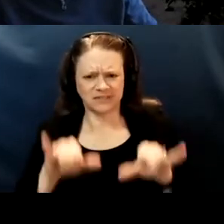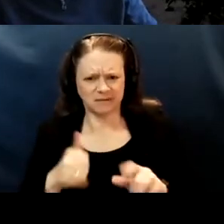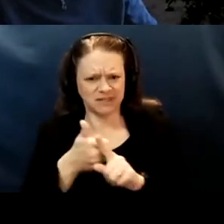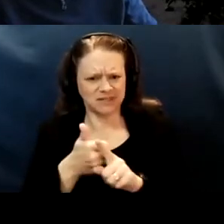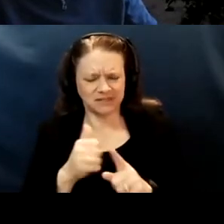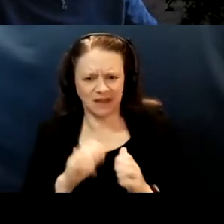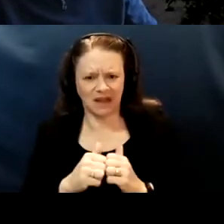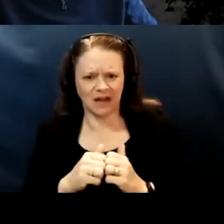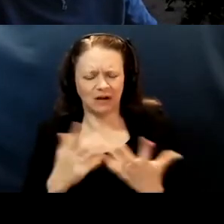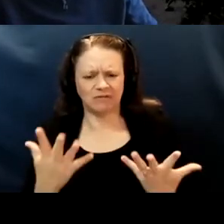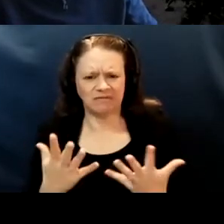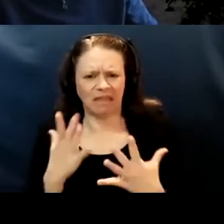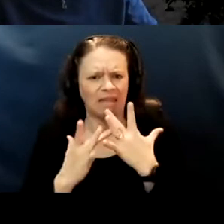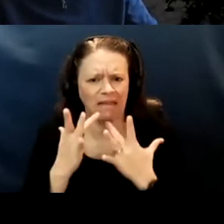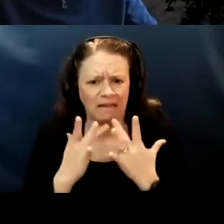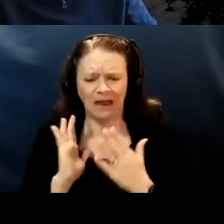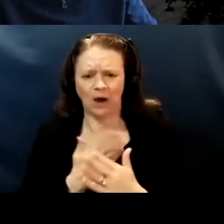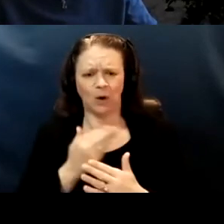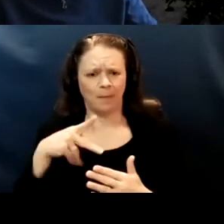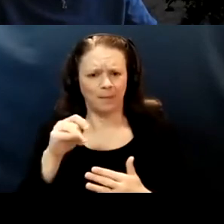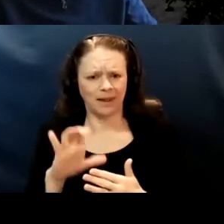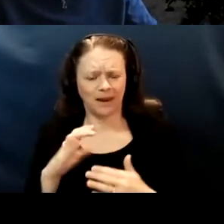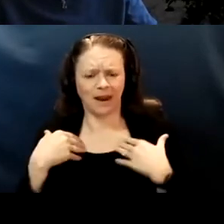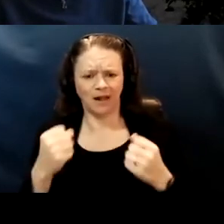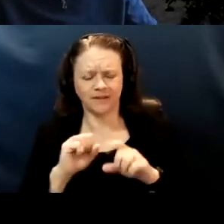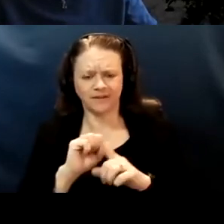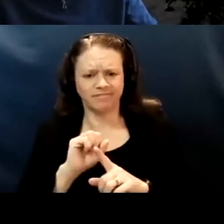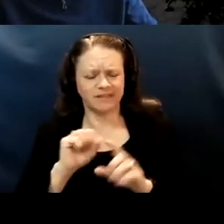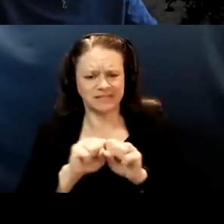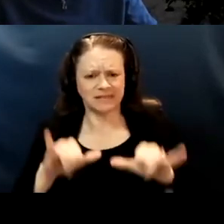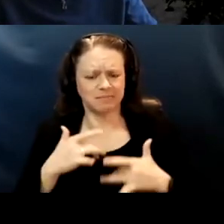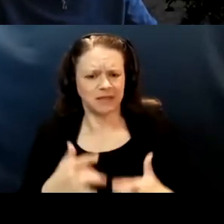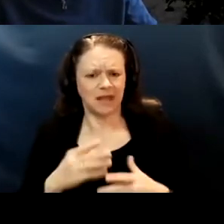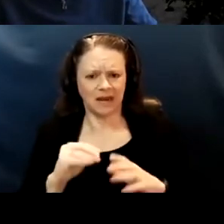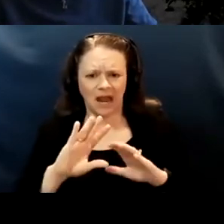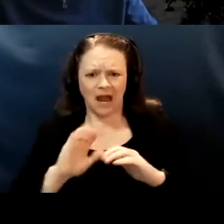How uncoordinated and siloed everything is. All of those will remain challenges